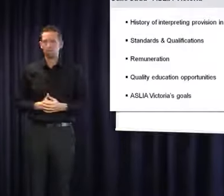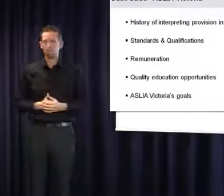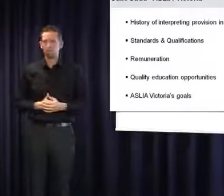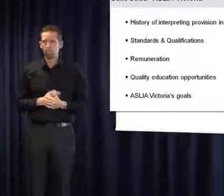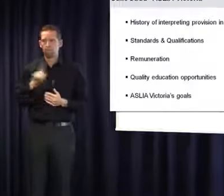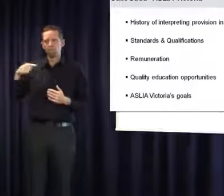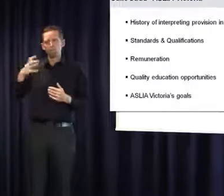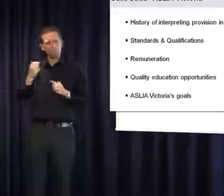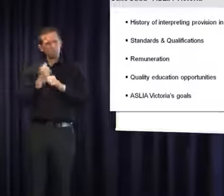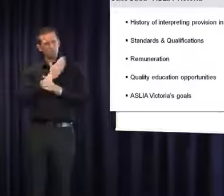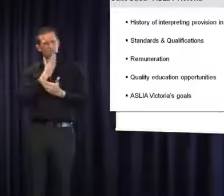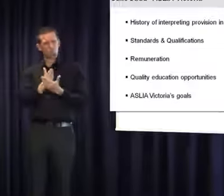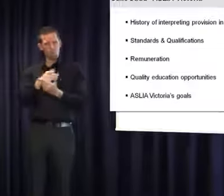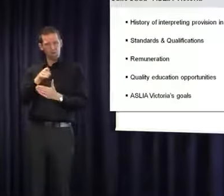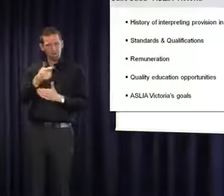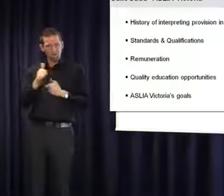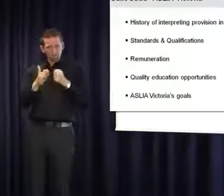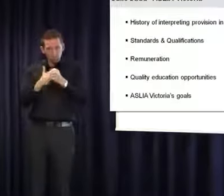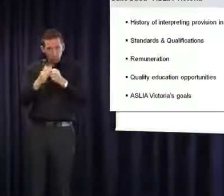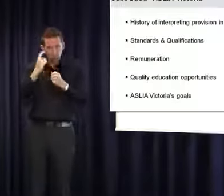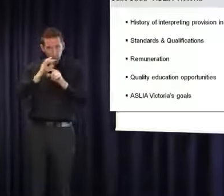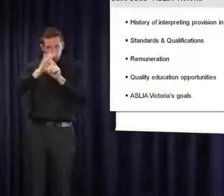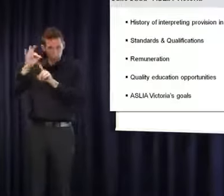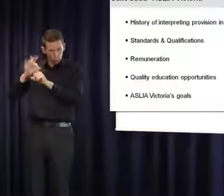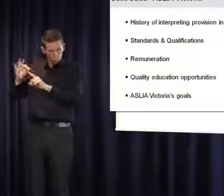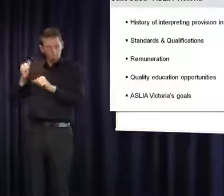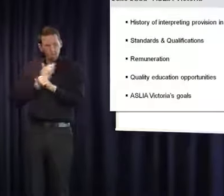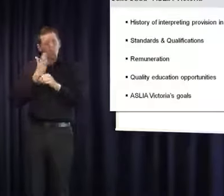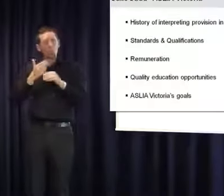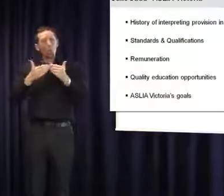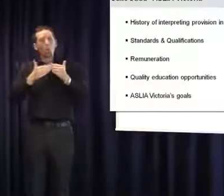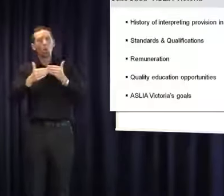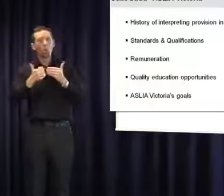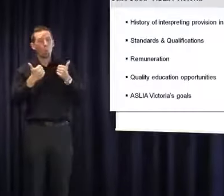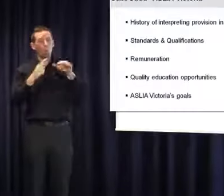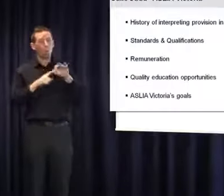make sure that these things are addressed to make sure that quality interpreting services